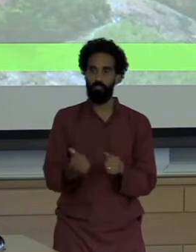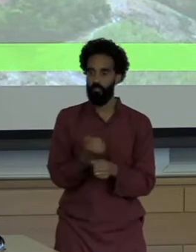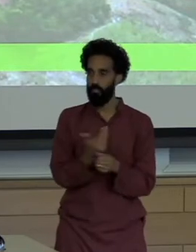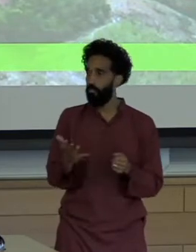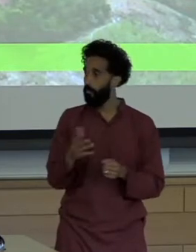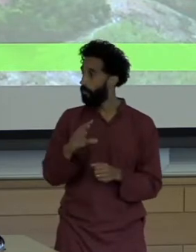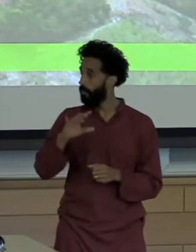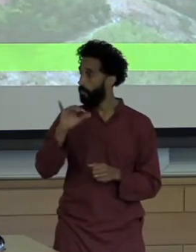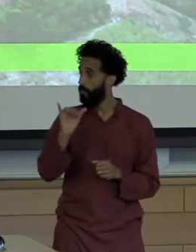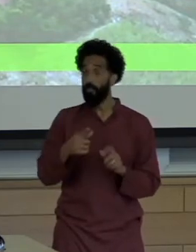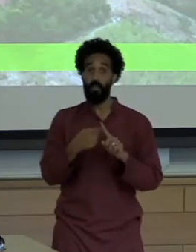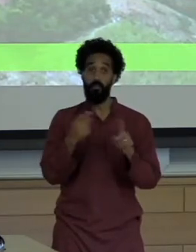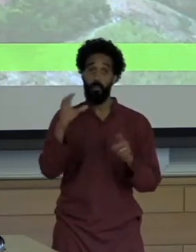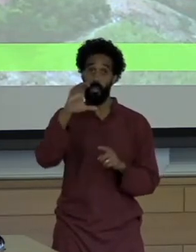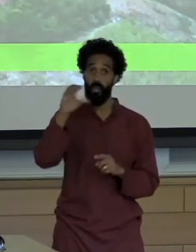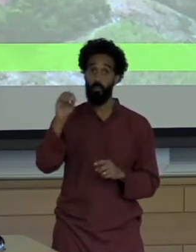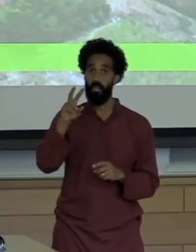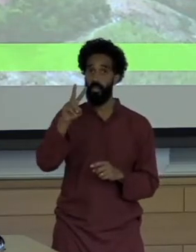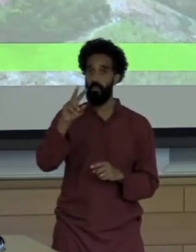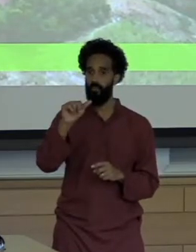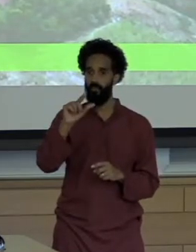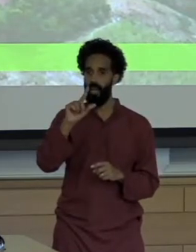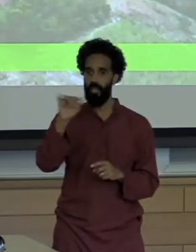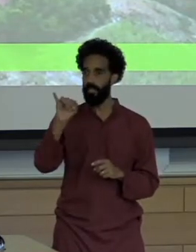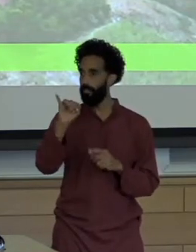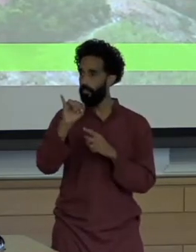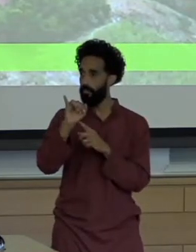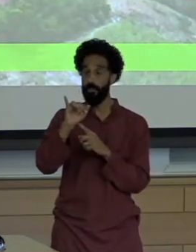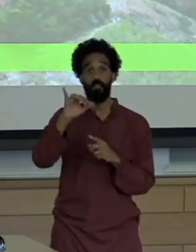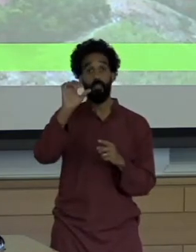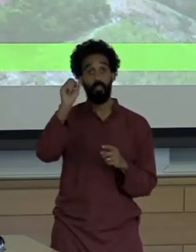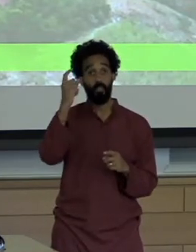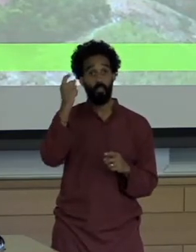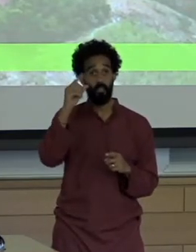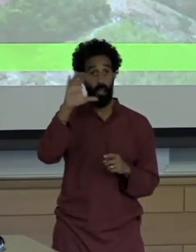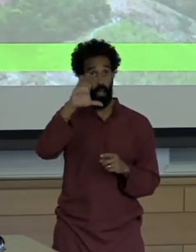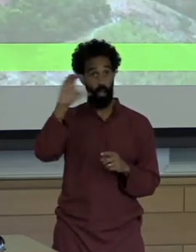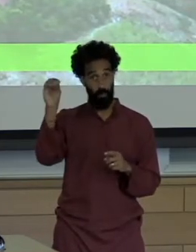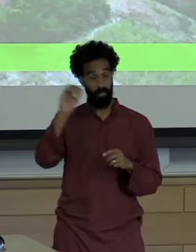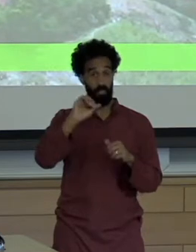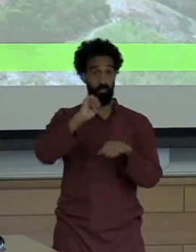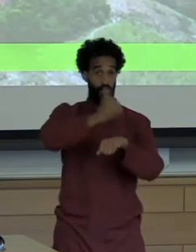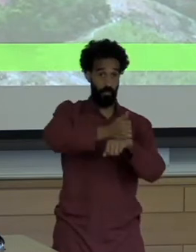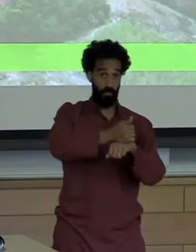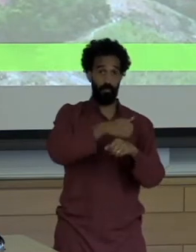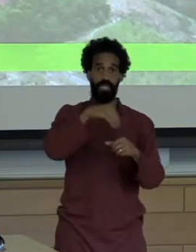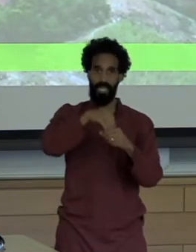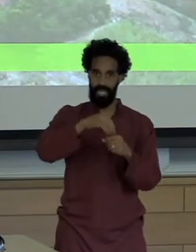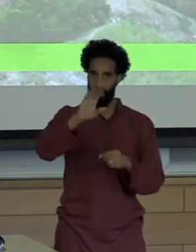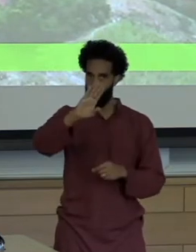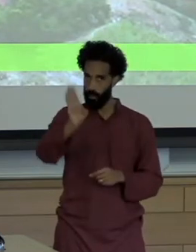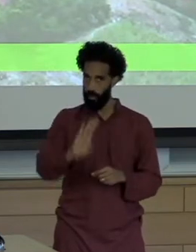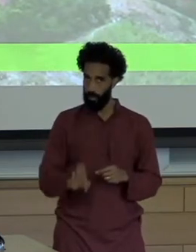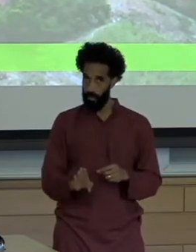Company that is started in Brazil. It's still headquartered there, but it now operates in about 30 countries and